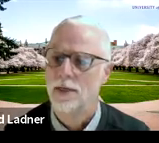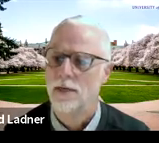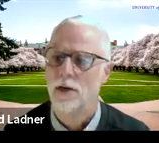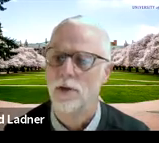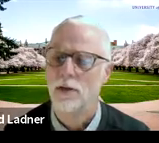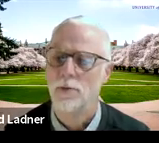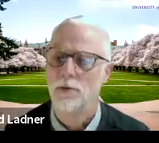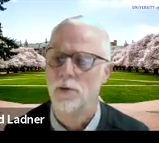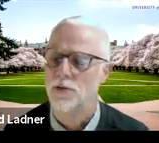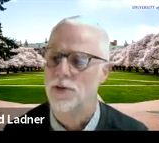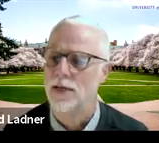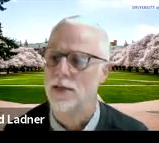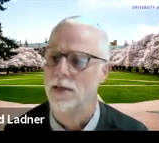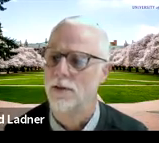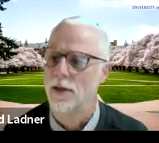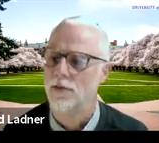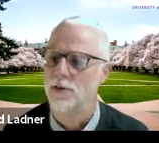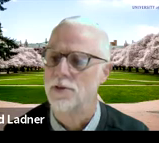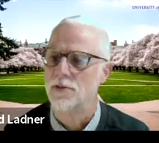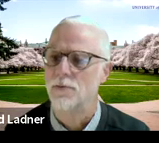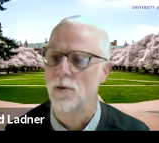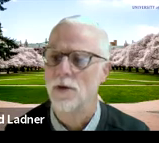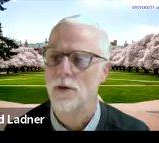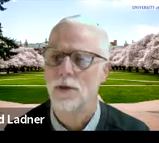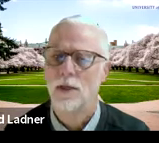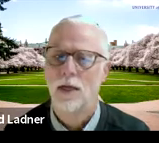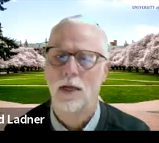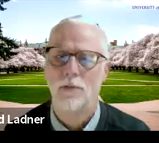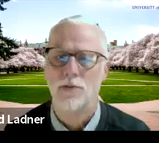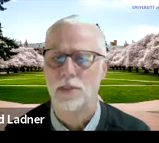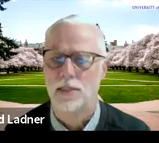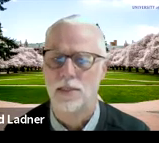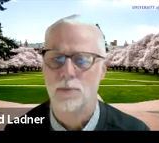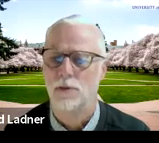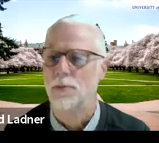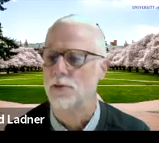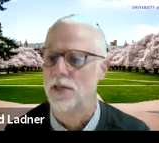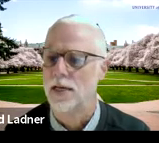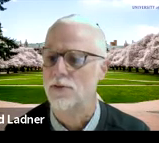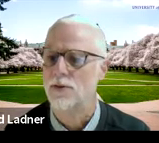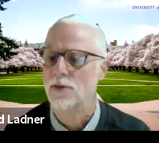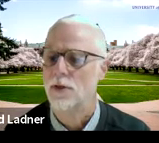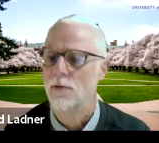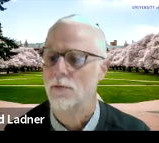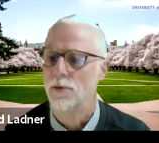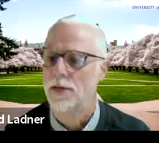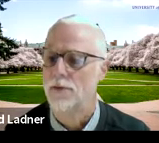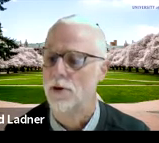And I want to welcome you to our second in a series of four. This is Accessible Computer Science for deaf and hard